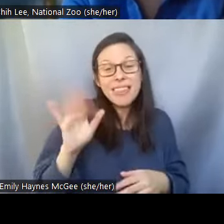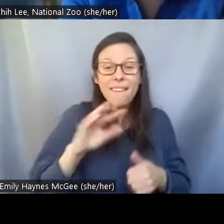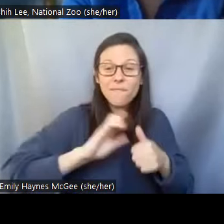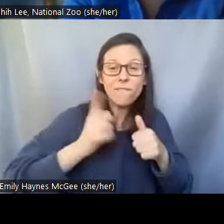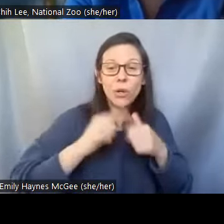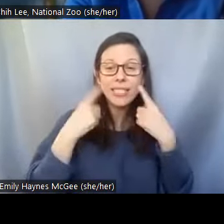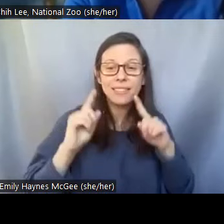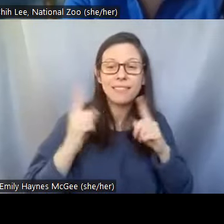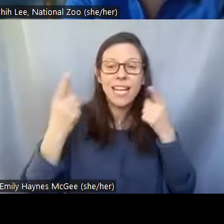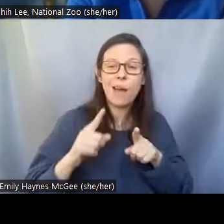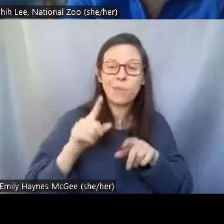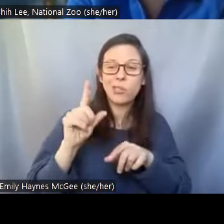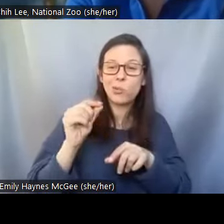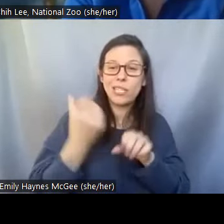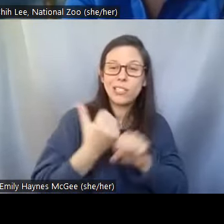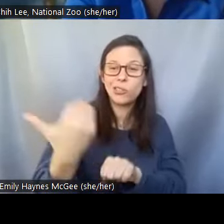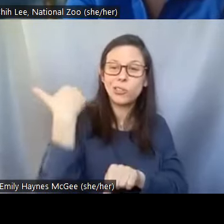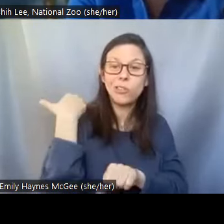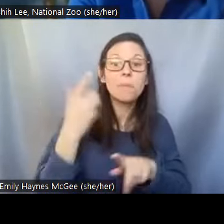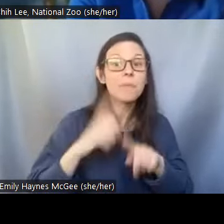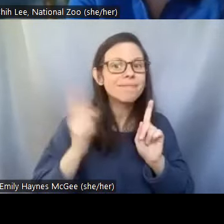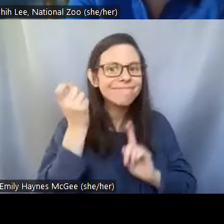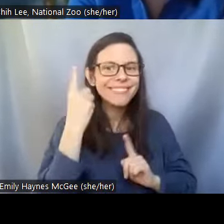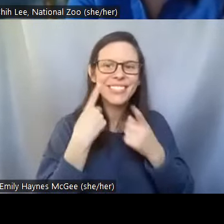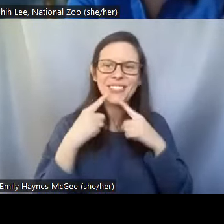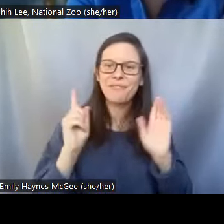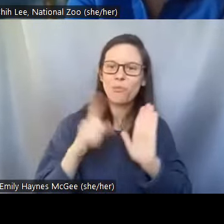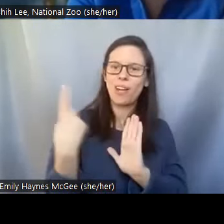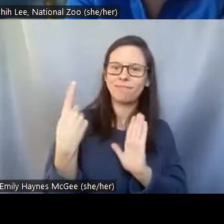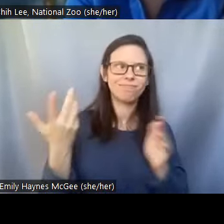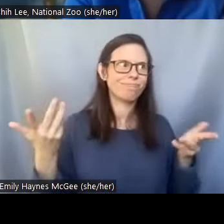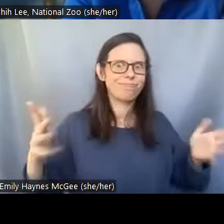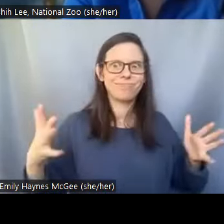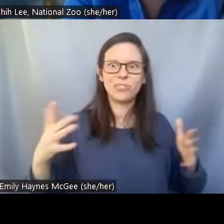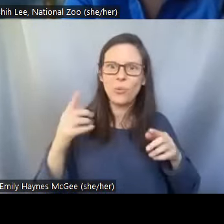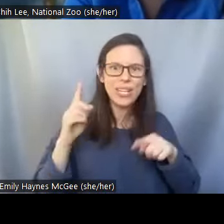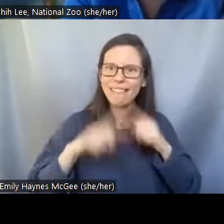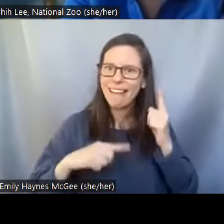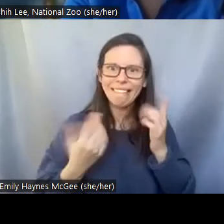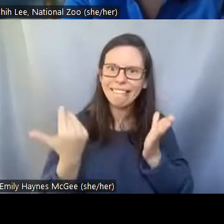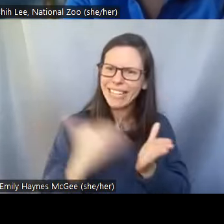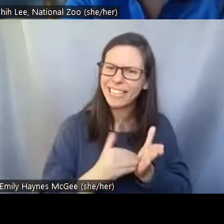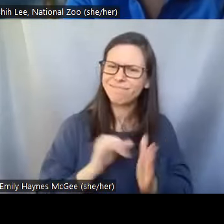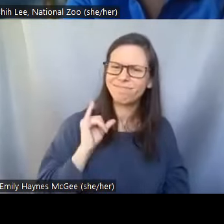Pei-Chih: It only succeeds once and then it can never be reproduced again. So there is actually a lot of